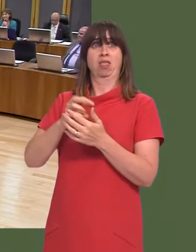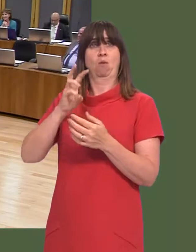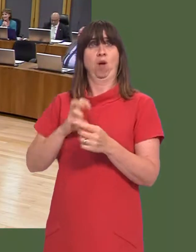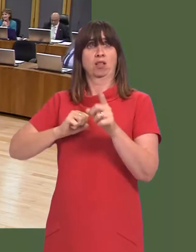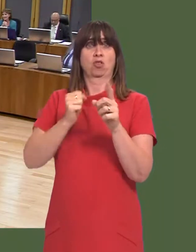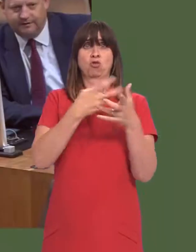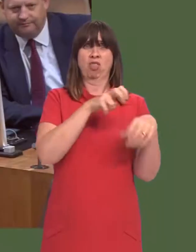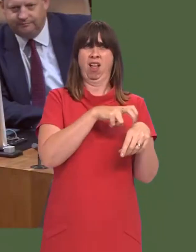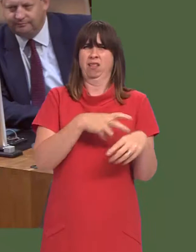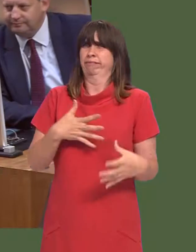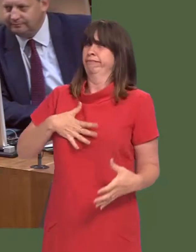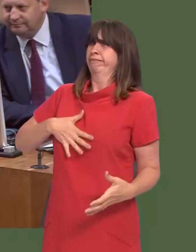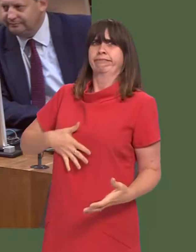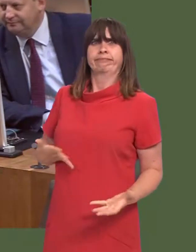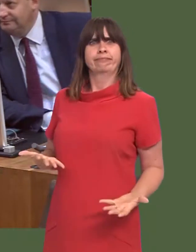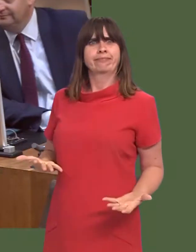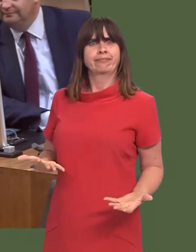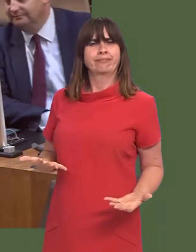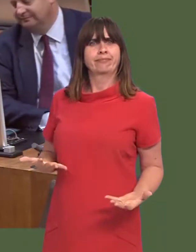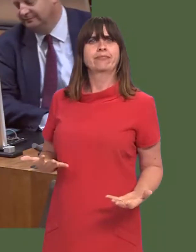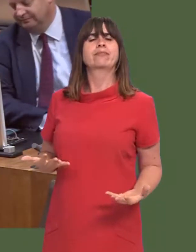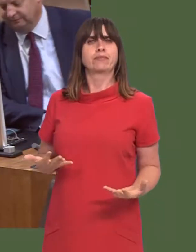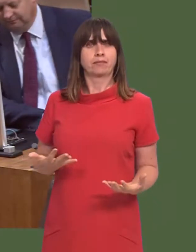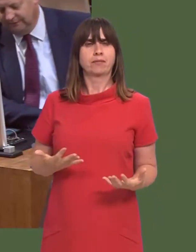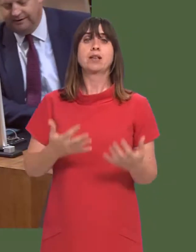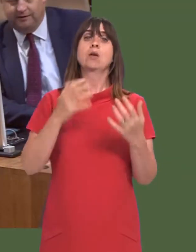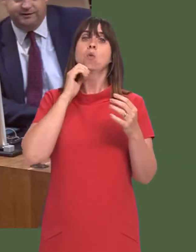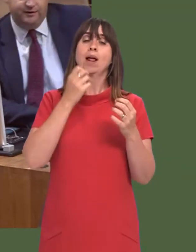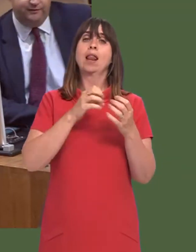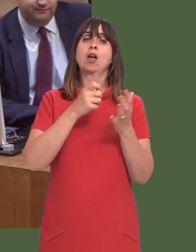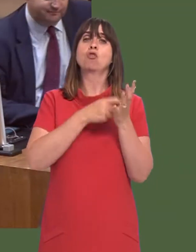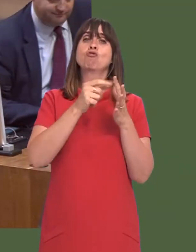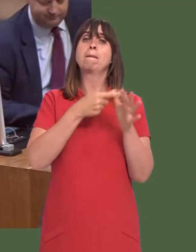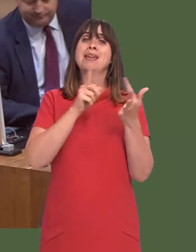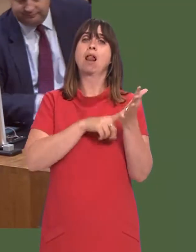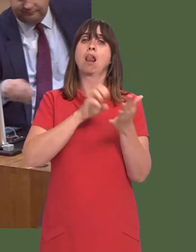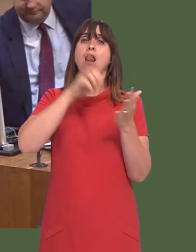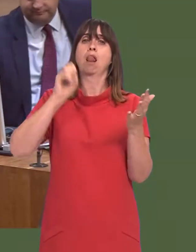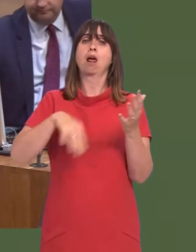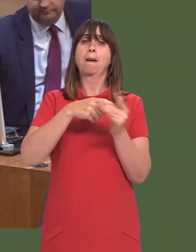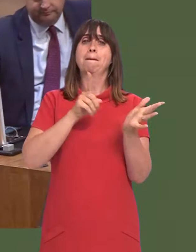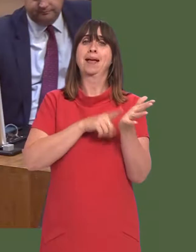and, secondly, it is hugely important that, when the repeal Bill is published, there is